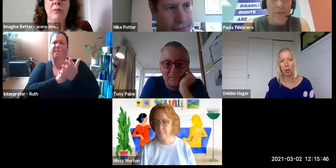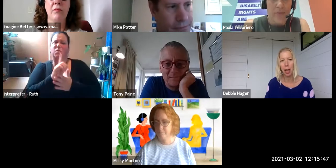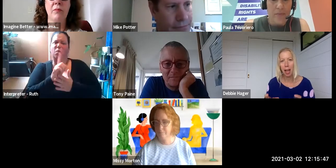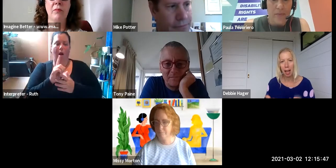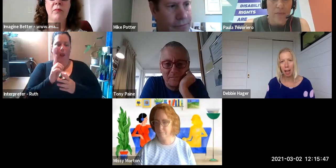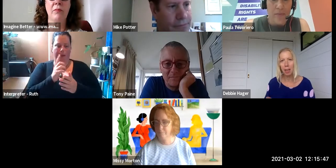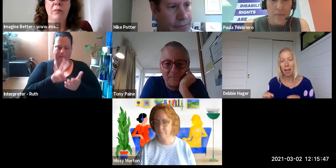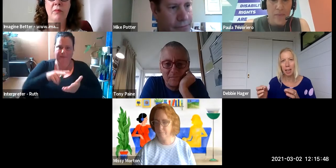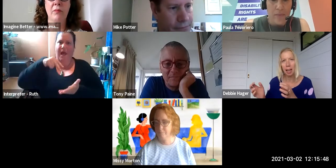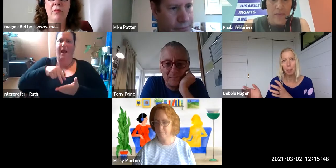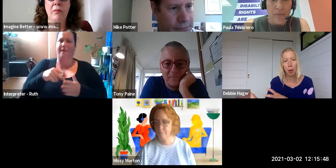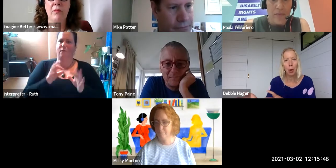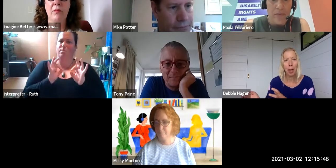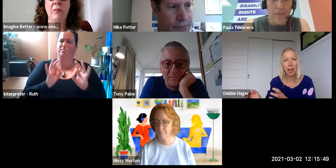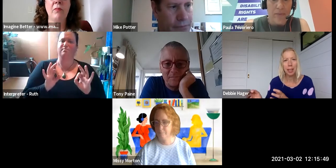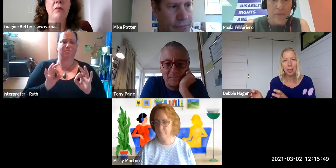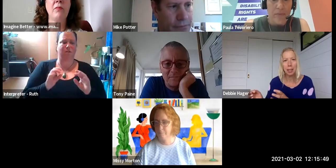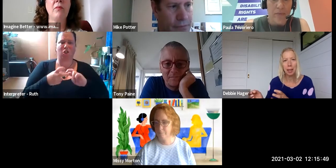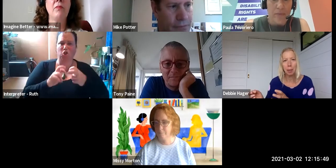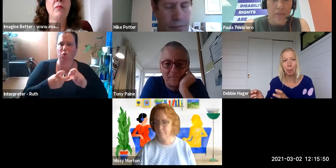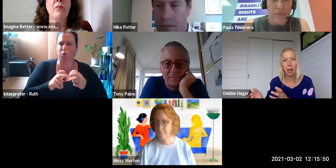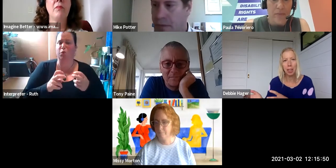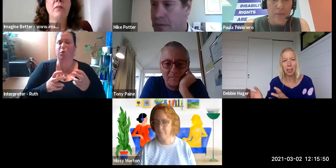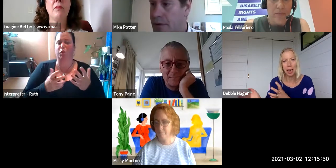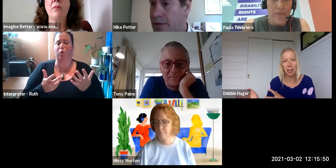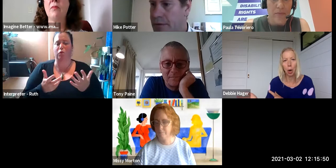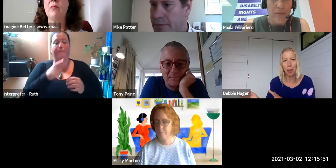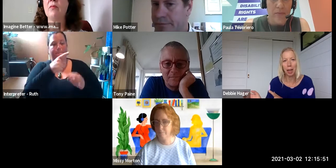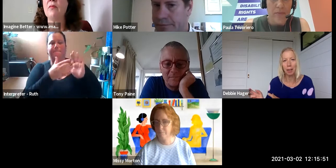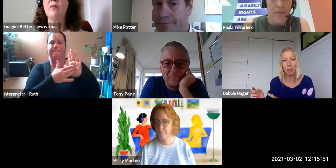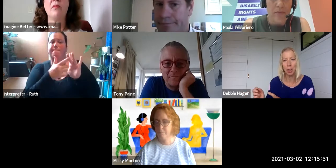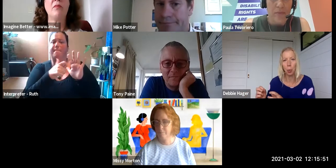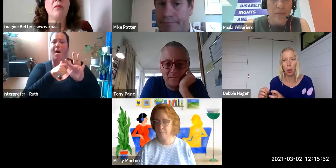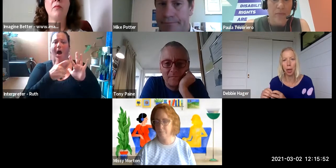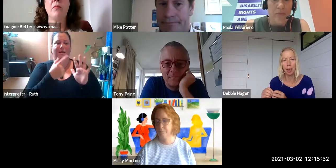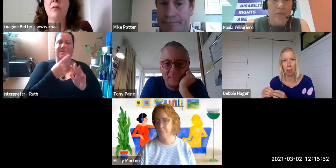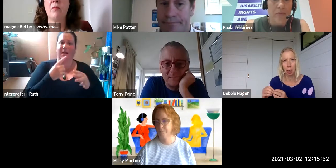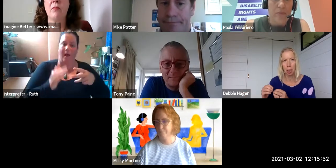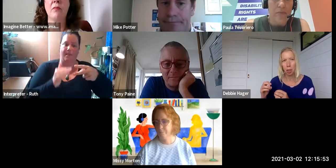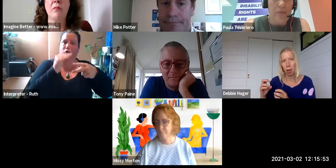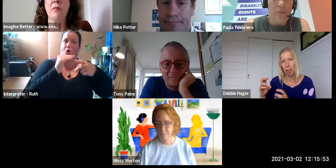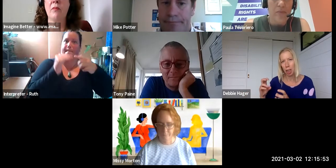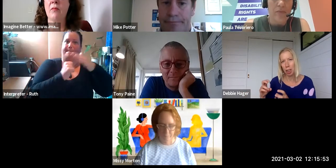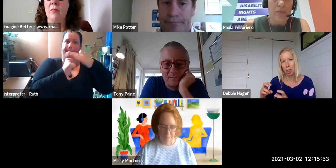So advocating, as Mike just said at the top of the cliff, so working to try and change